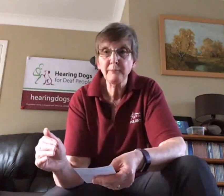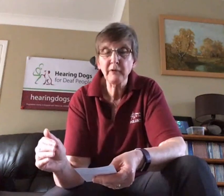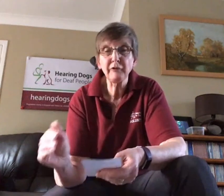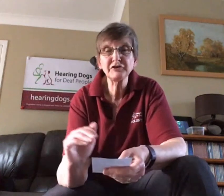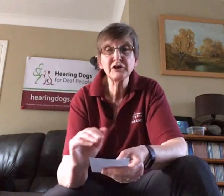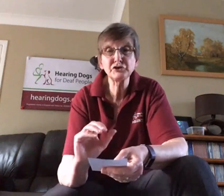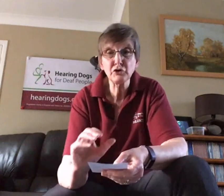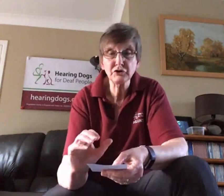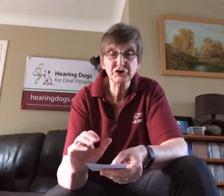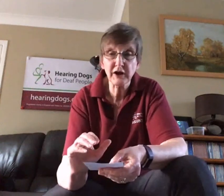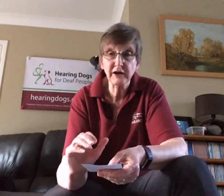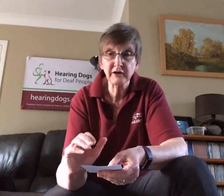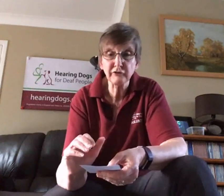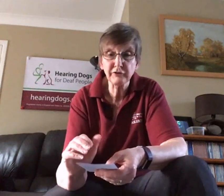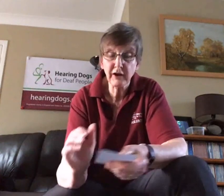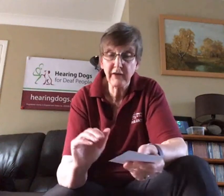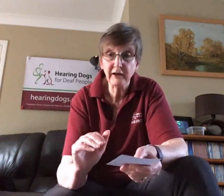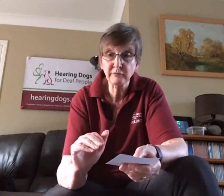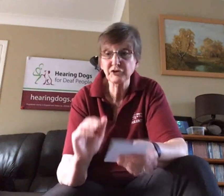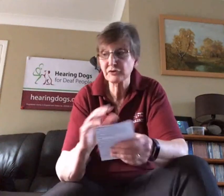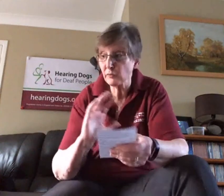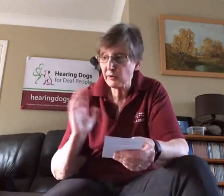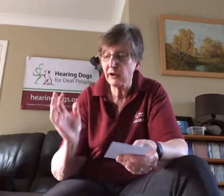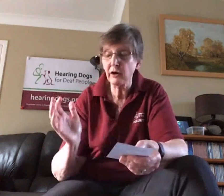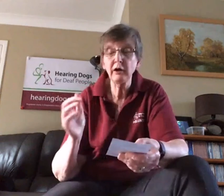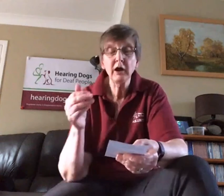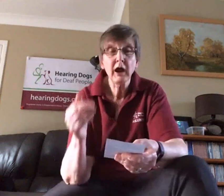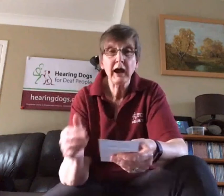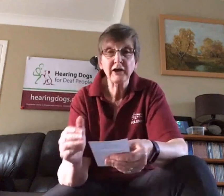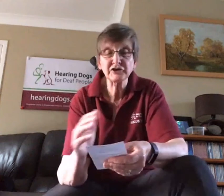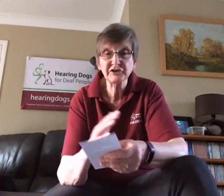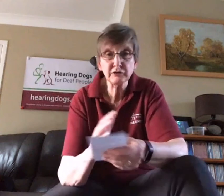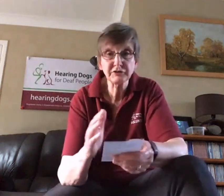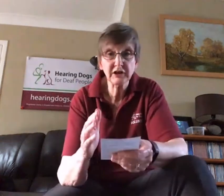Volunteer dog trainers on the other hand, which is what we are, actually still take